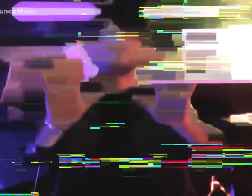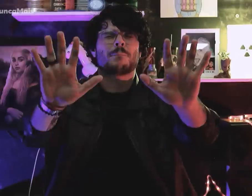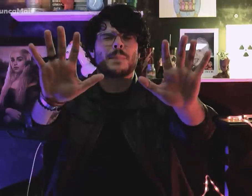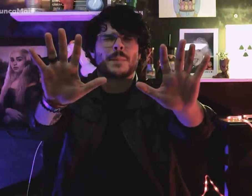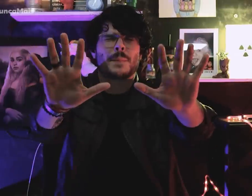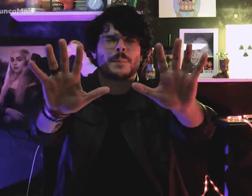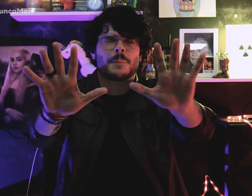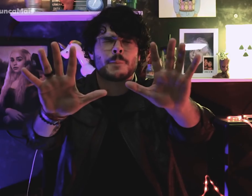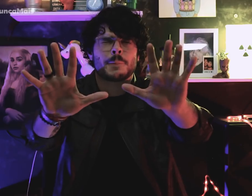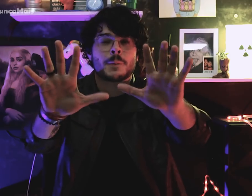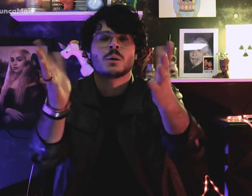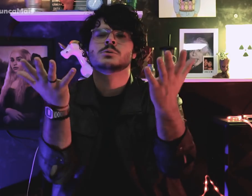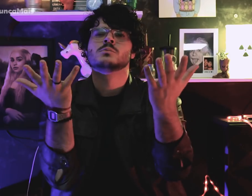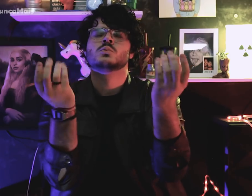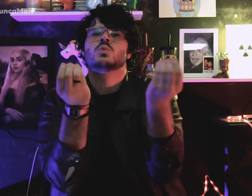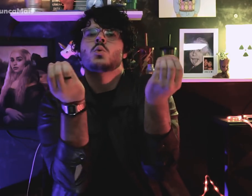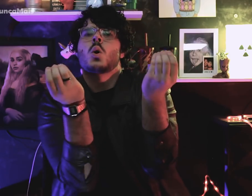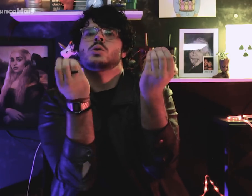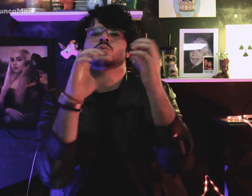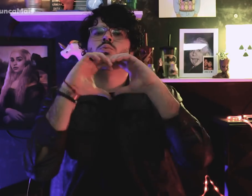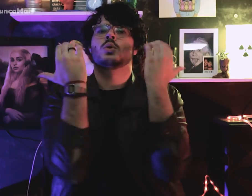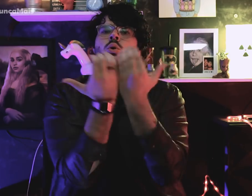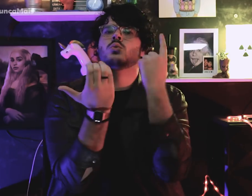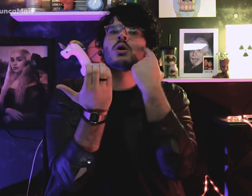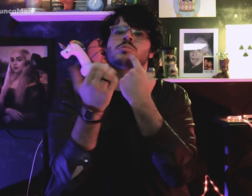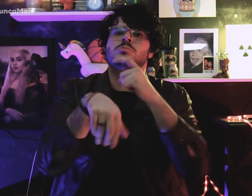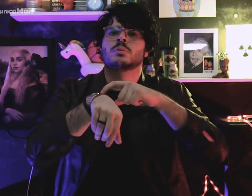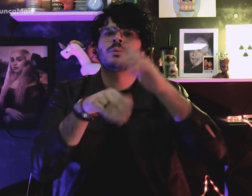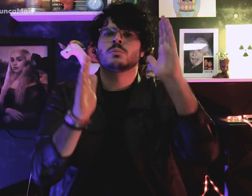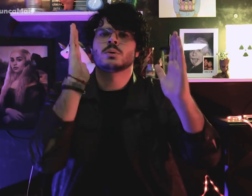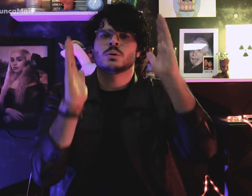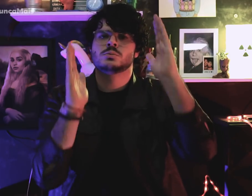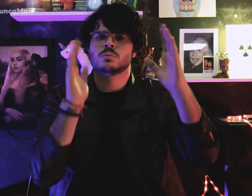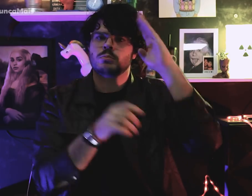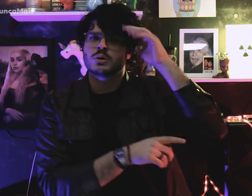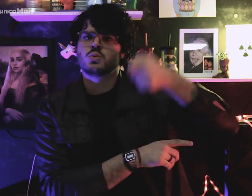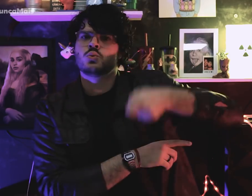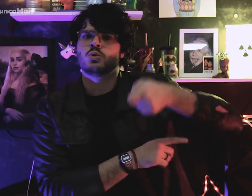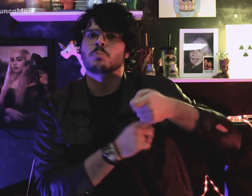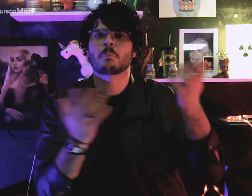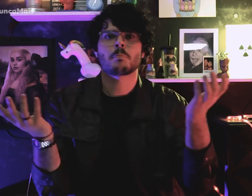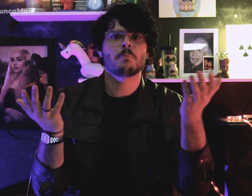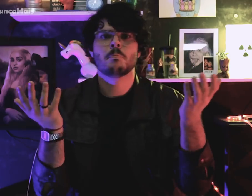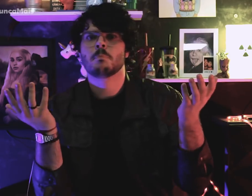Espere um pouco! Como foi a participação da comunidade surda na ditadura militar?